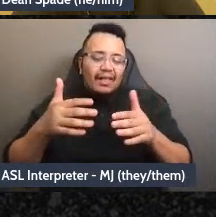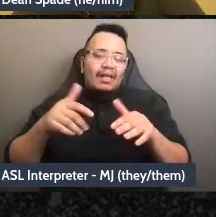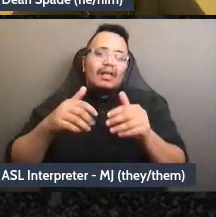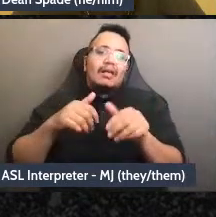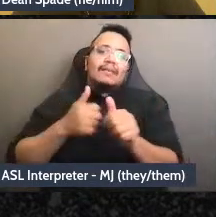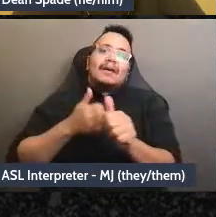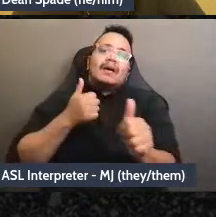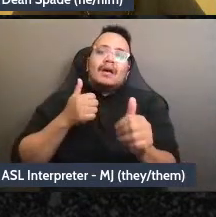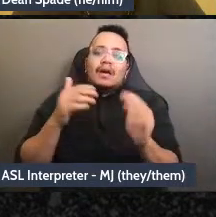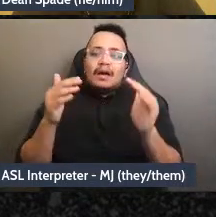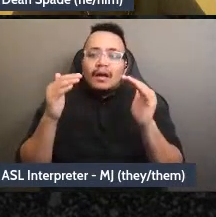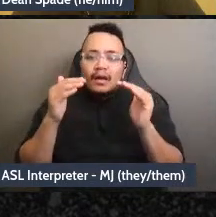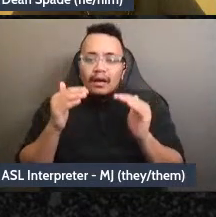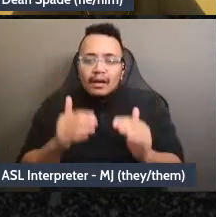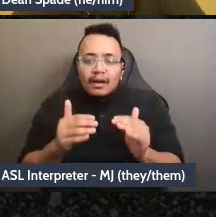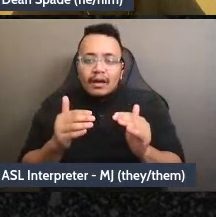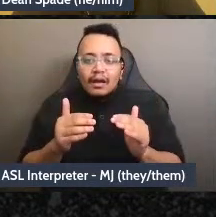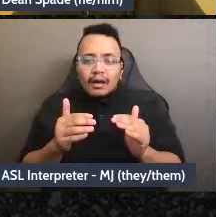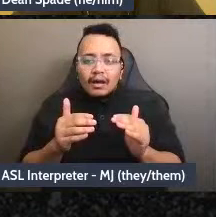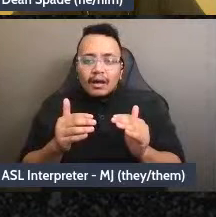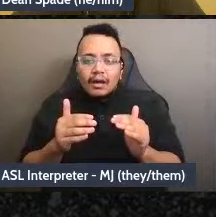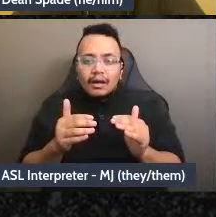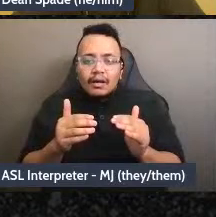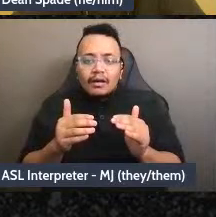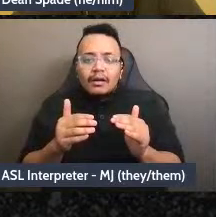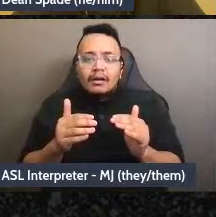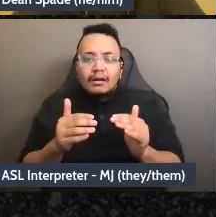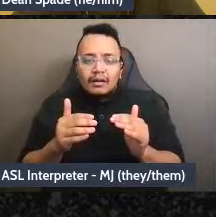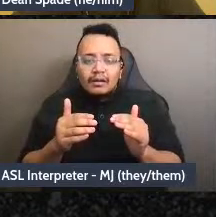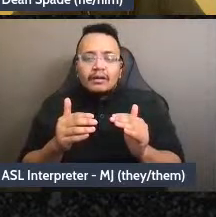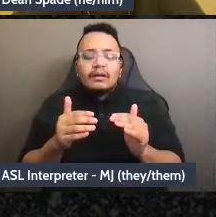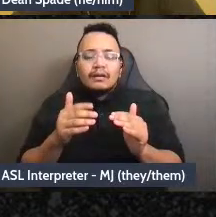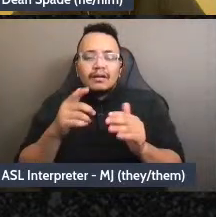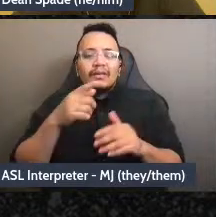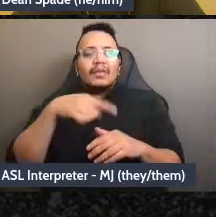privileged voices are given equal time as oppressed voices. People will be left out